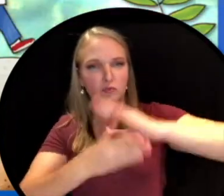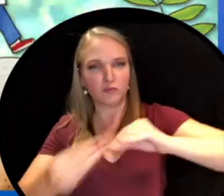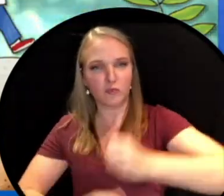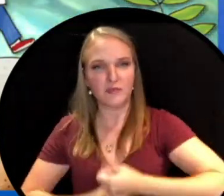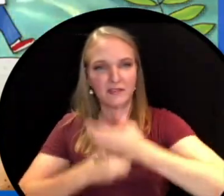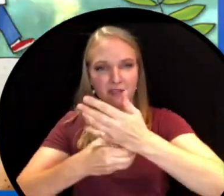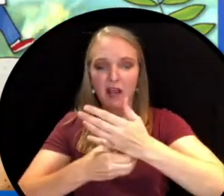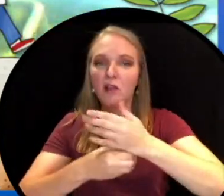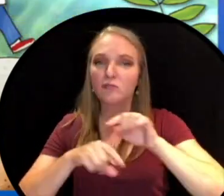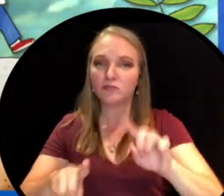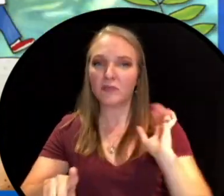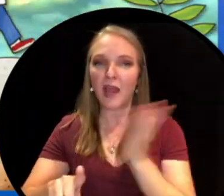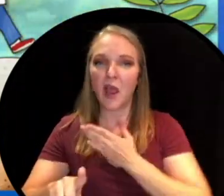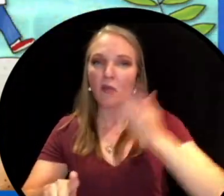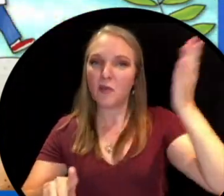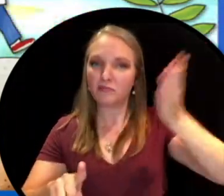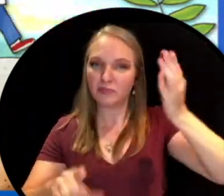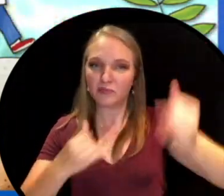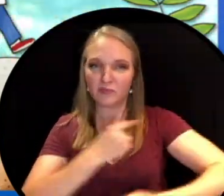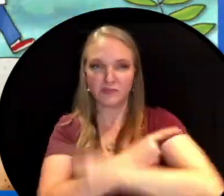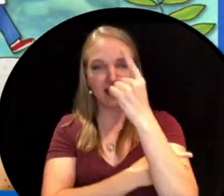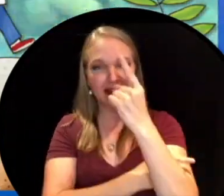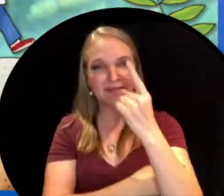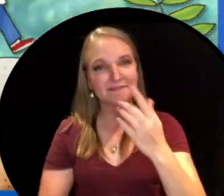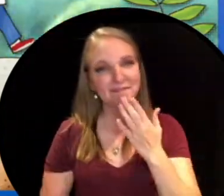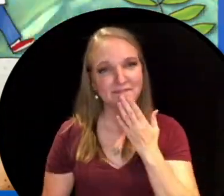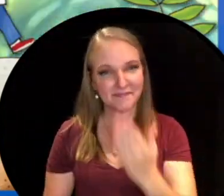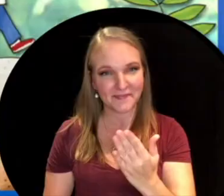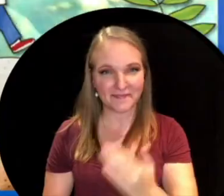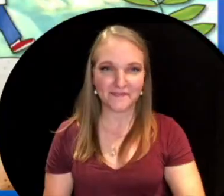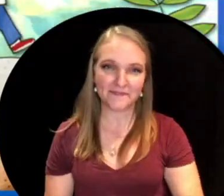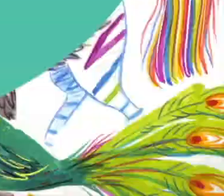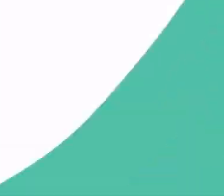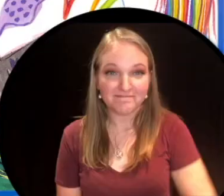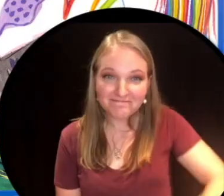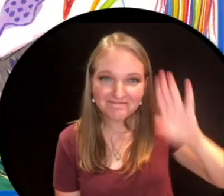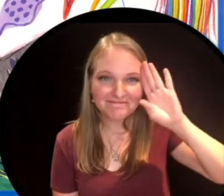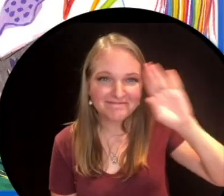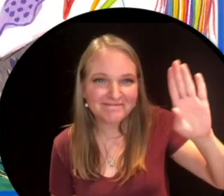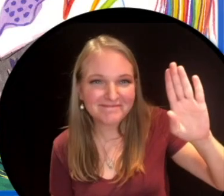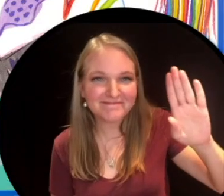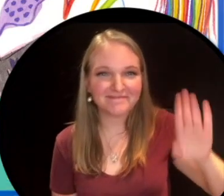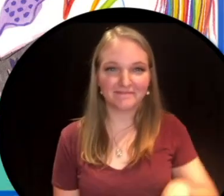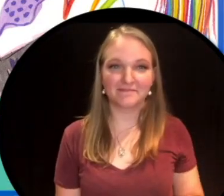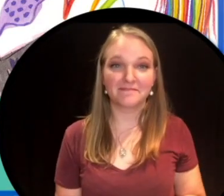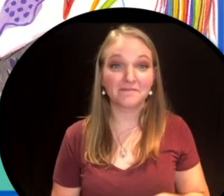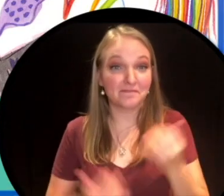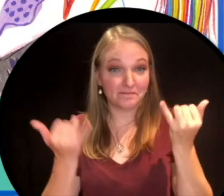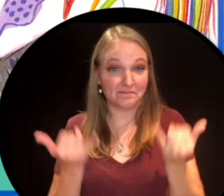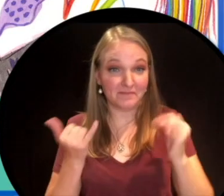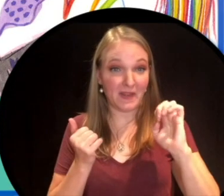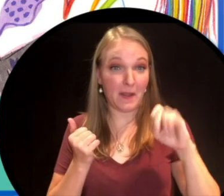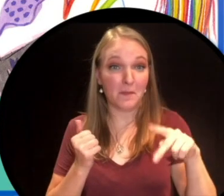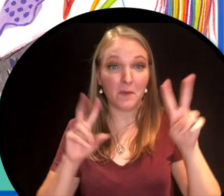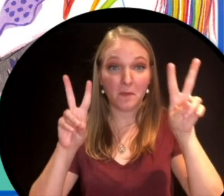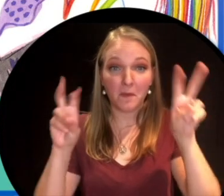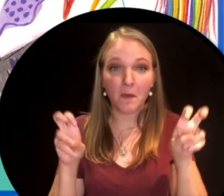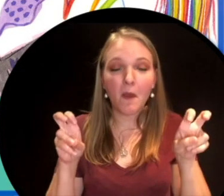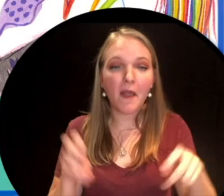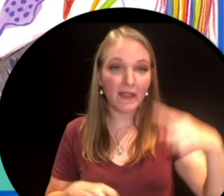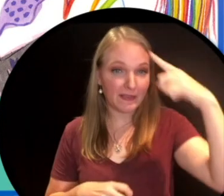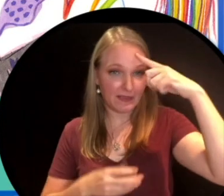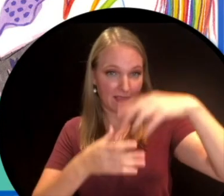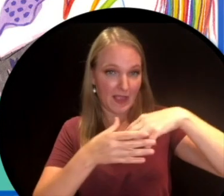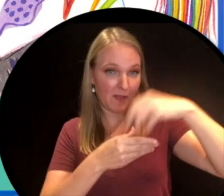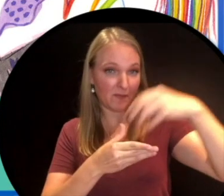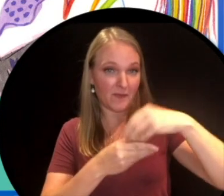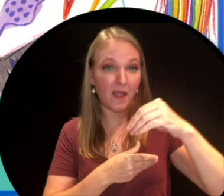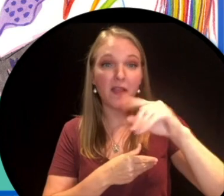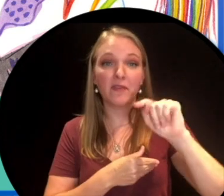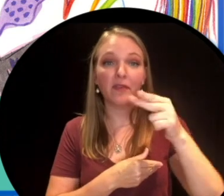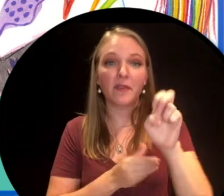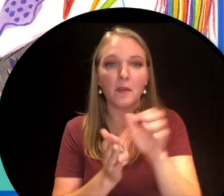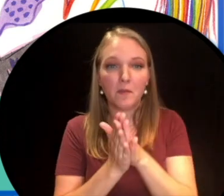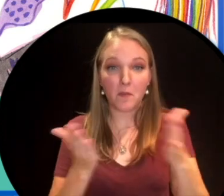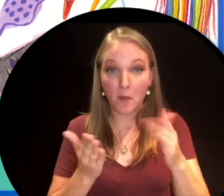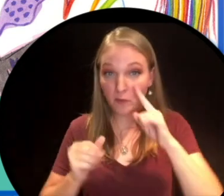Meegwich Niá:wen and thank you. Hi folks. This episode is called think outside the book, shocking